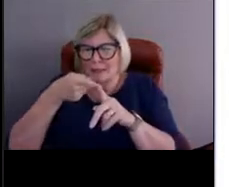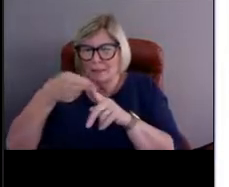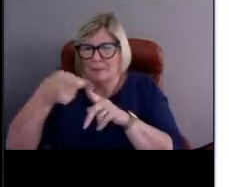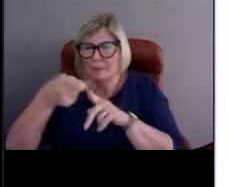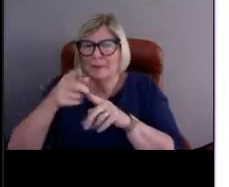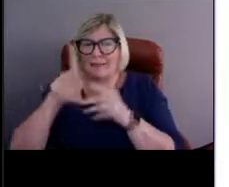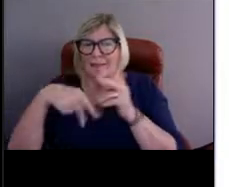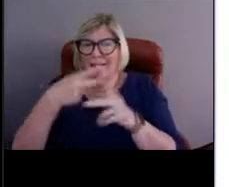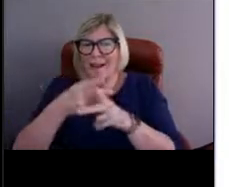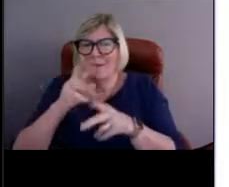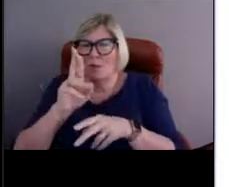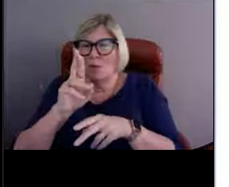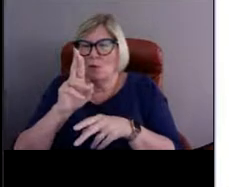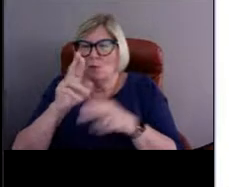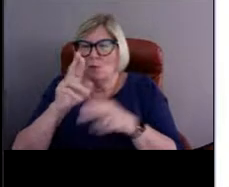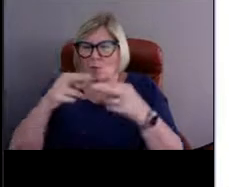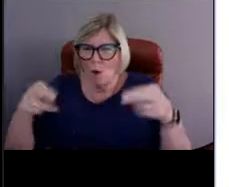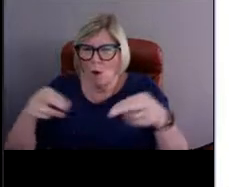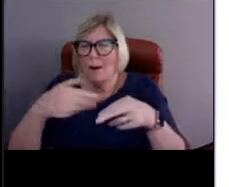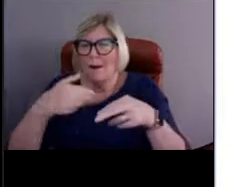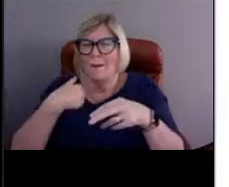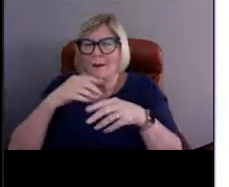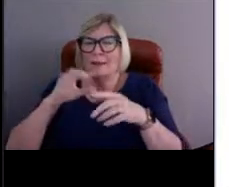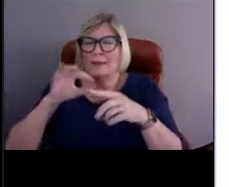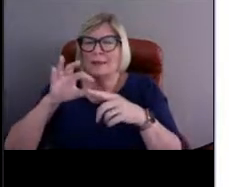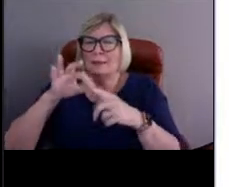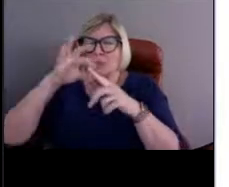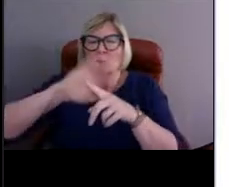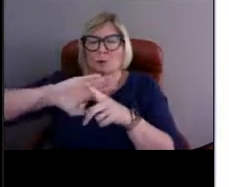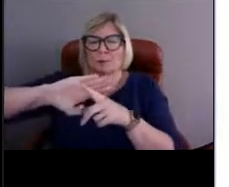it's coated with a special coating and it protects the rope from fish bites.